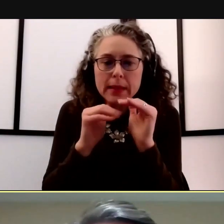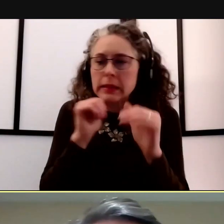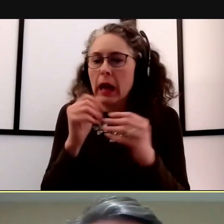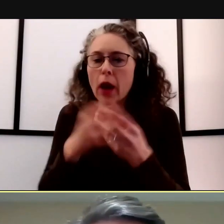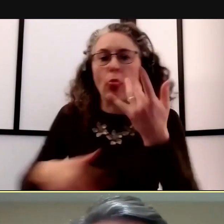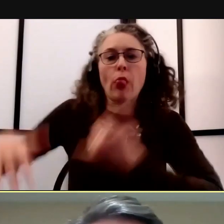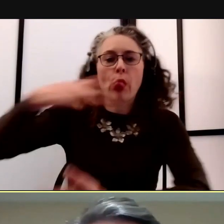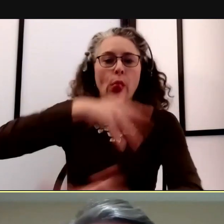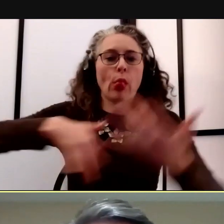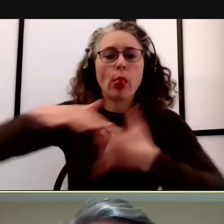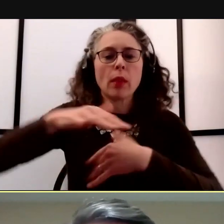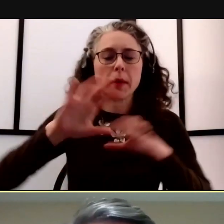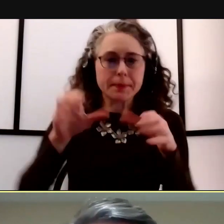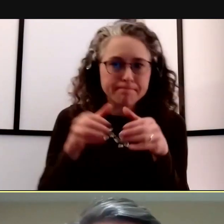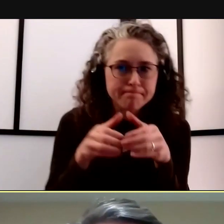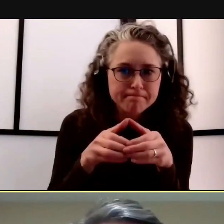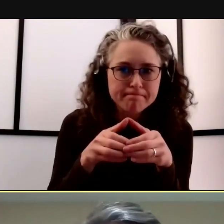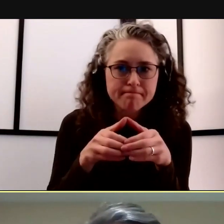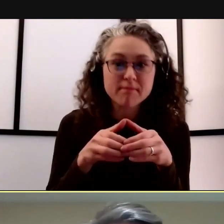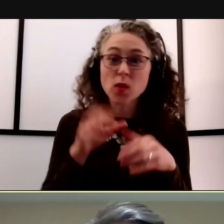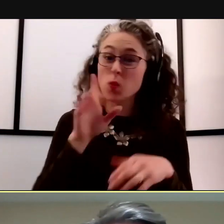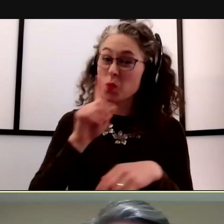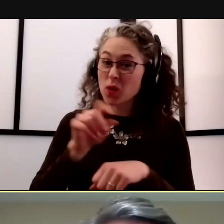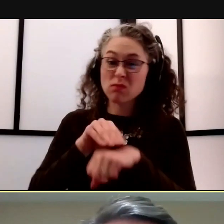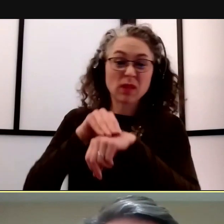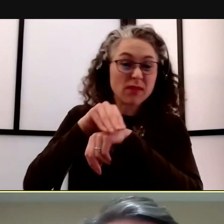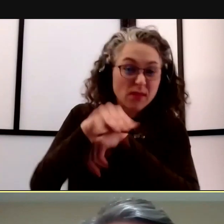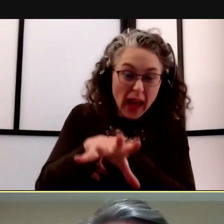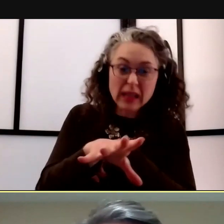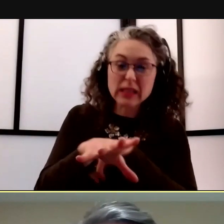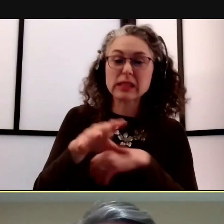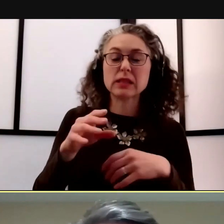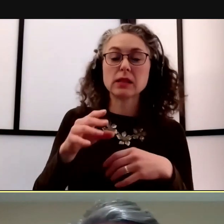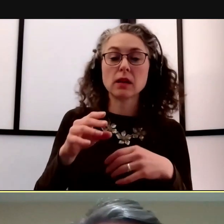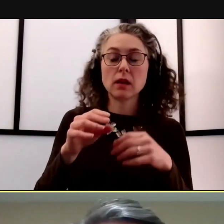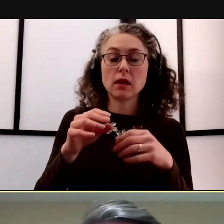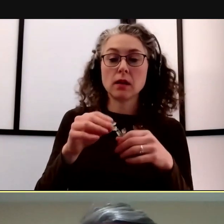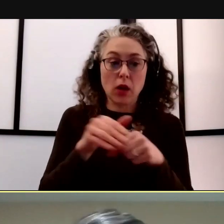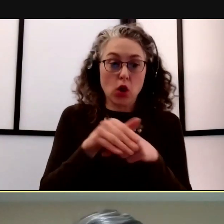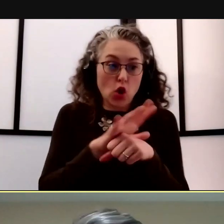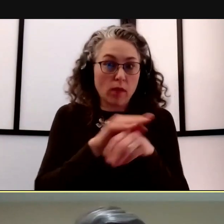I think that has a dramatic effect on the ability of this virus to spread.